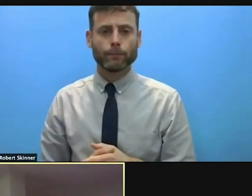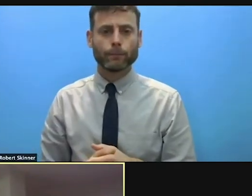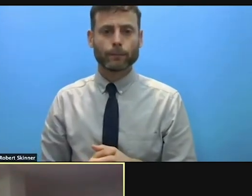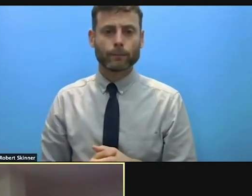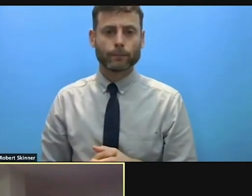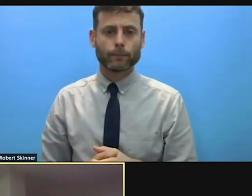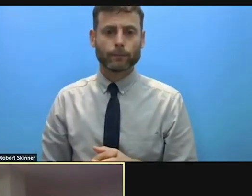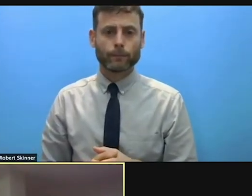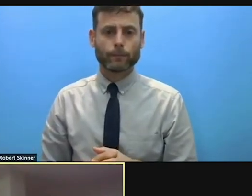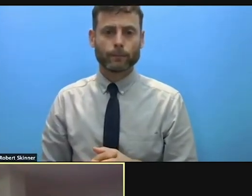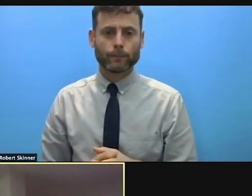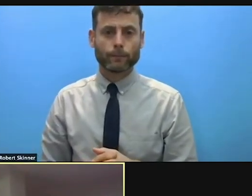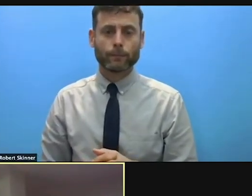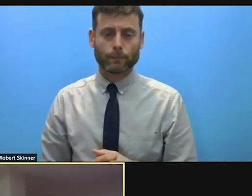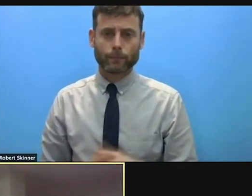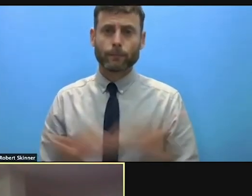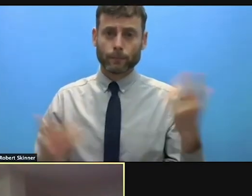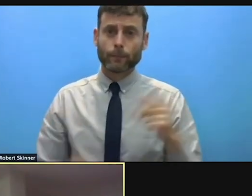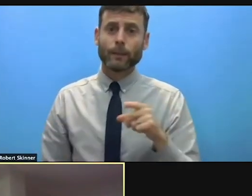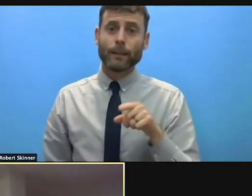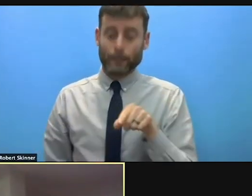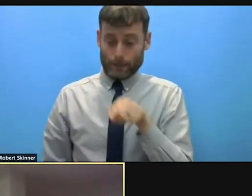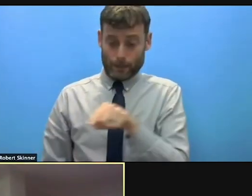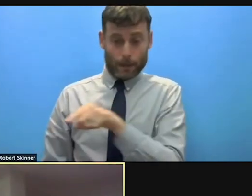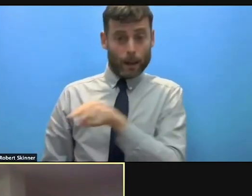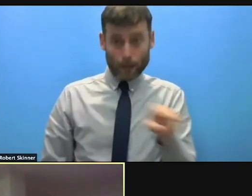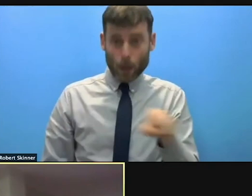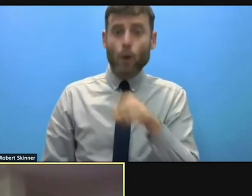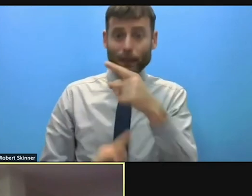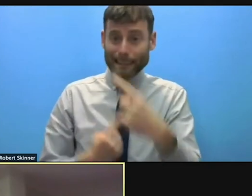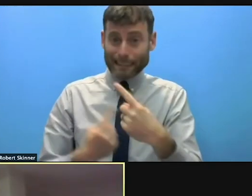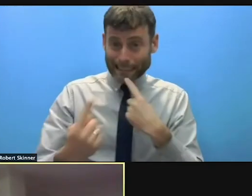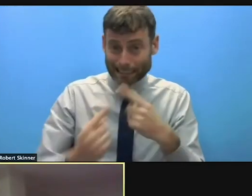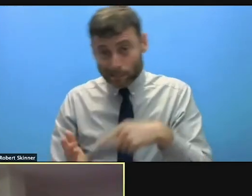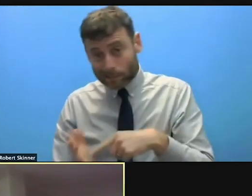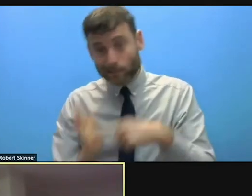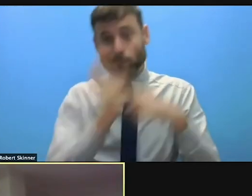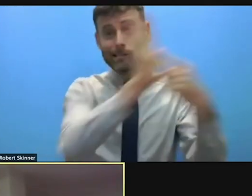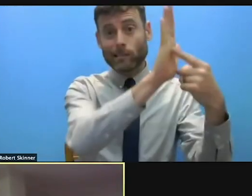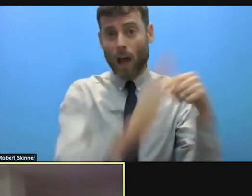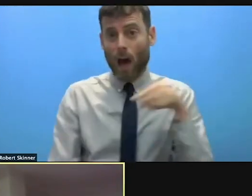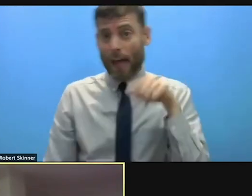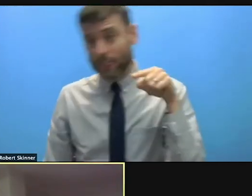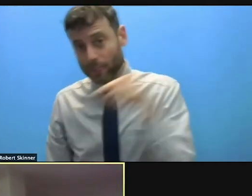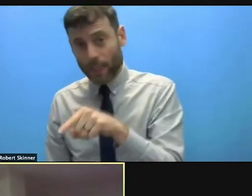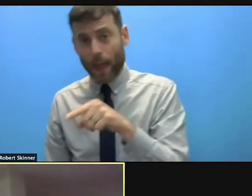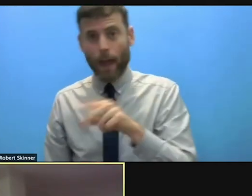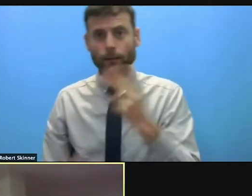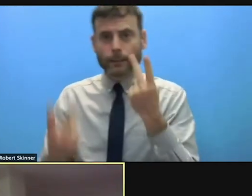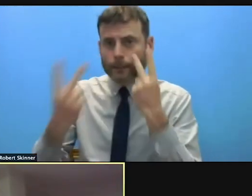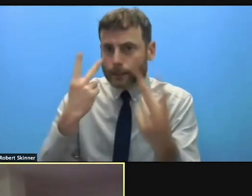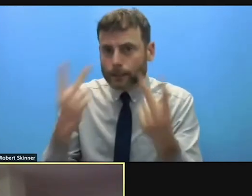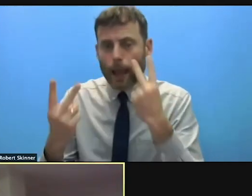of the people themselves, the internally displaced persons. We should be actually it would be great